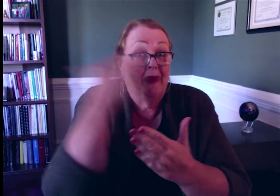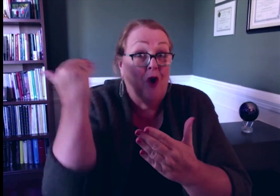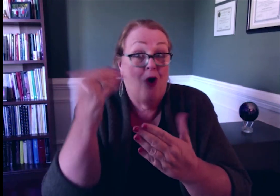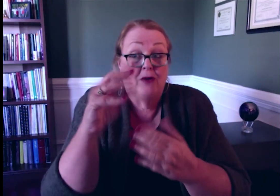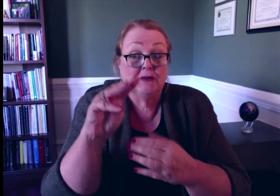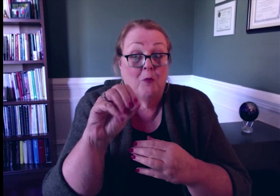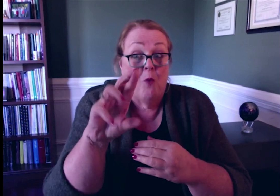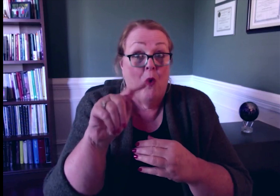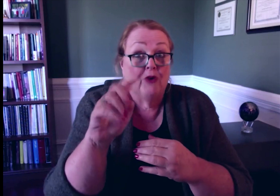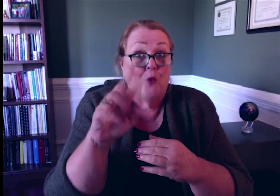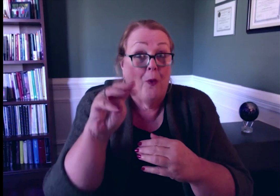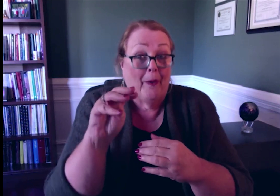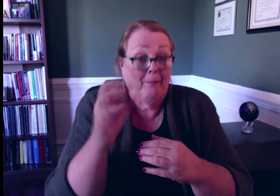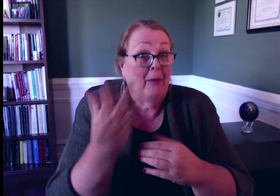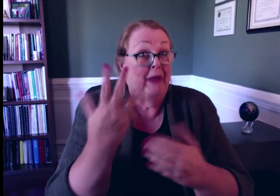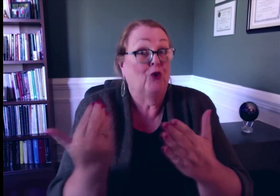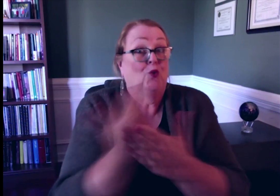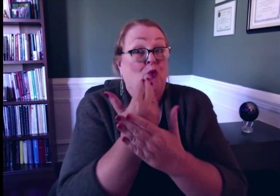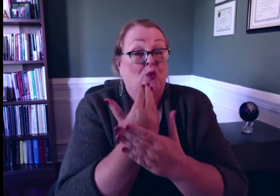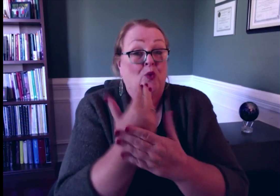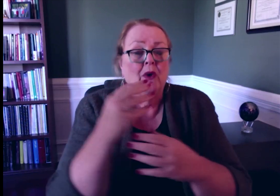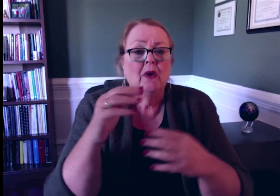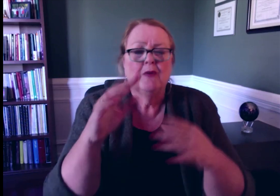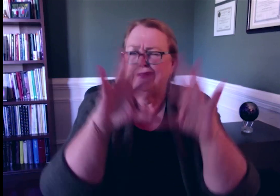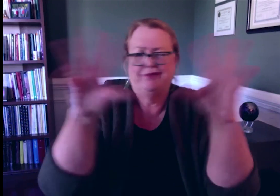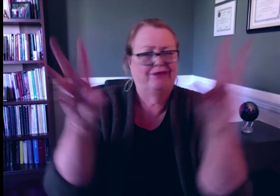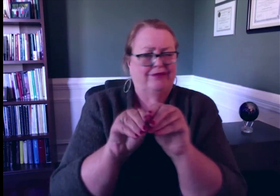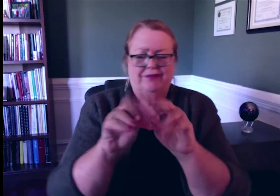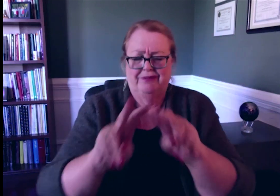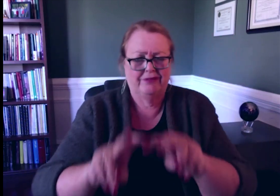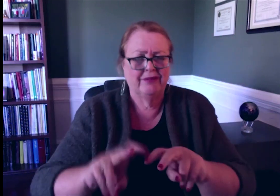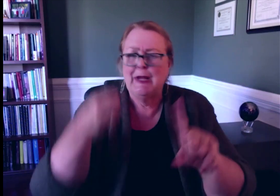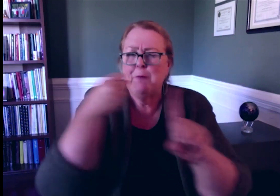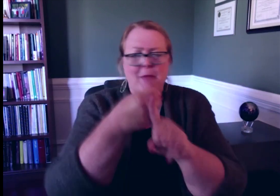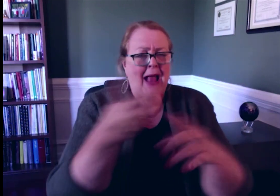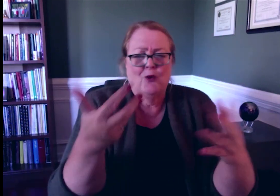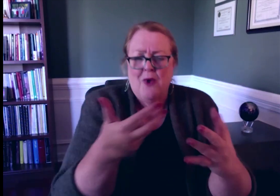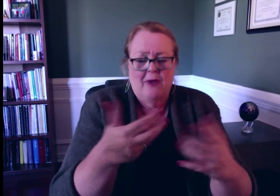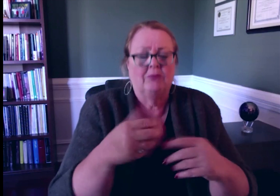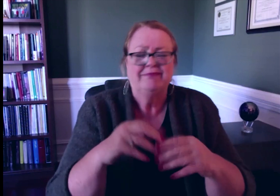for the test have been submitted because of the moratorium. All of this information is included in the report for the board.